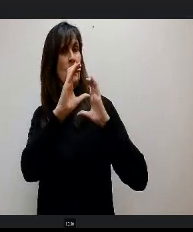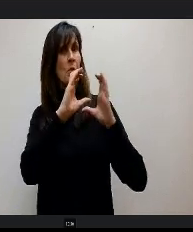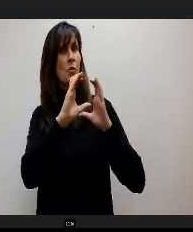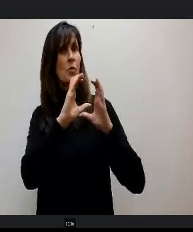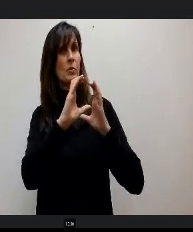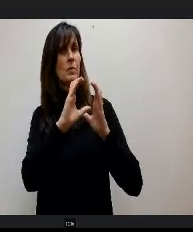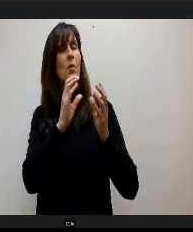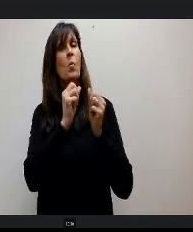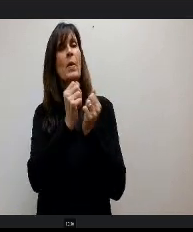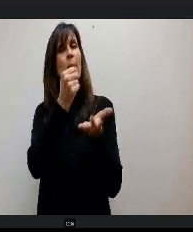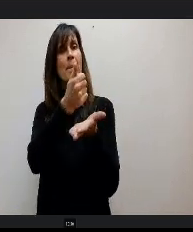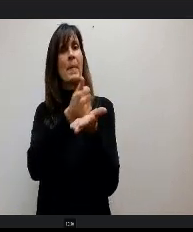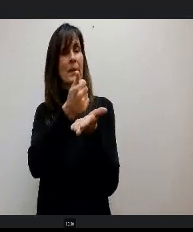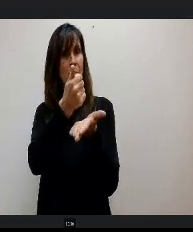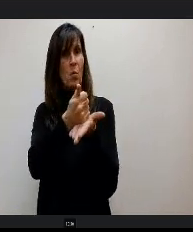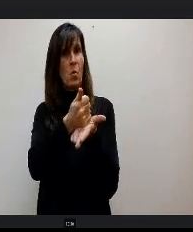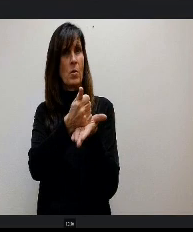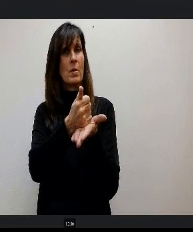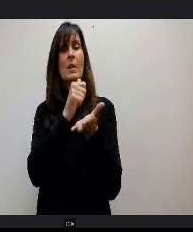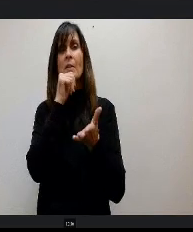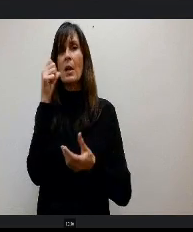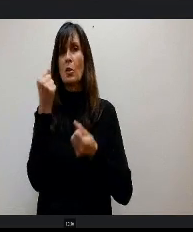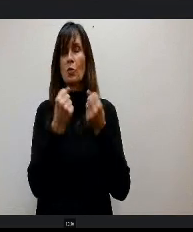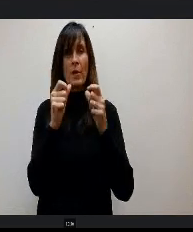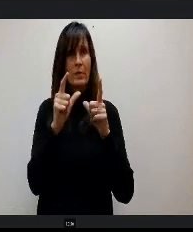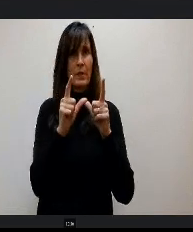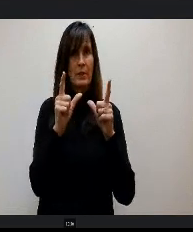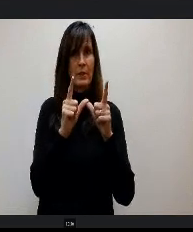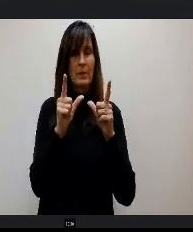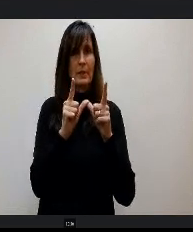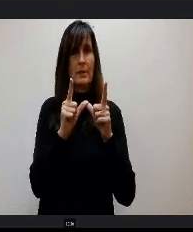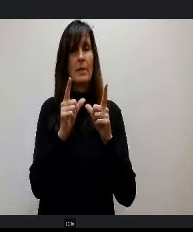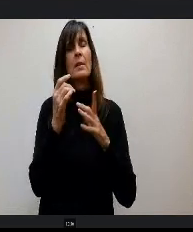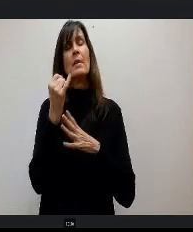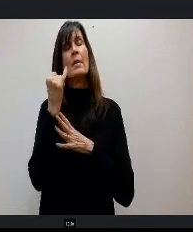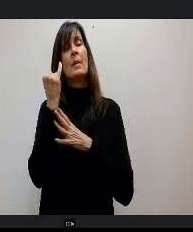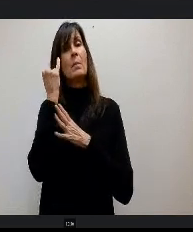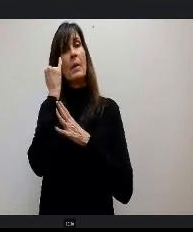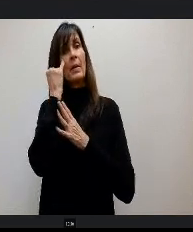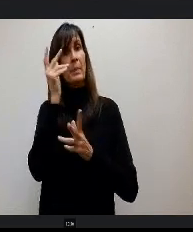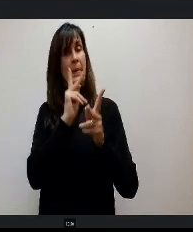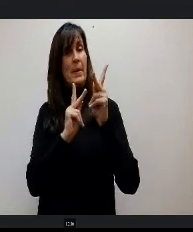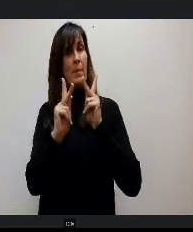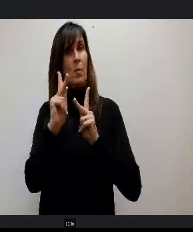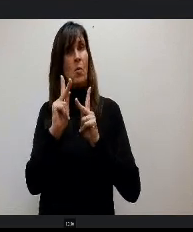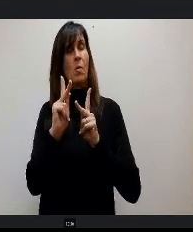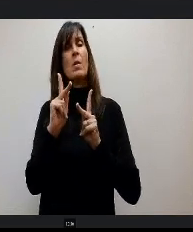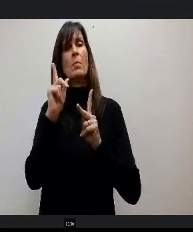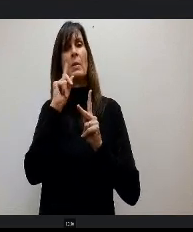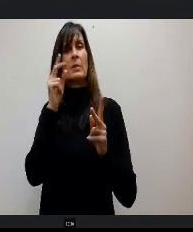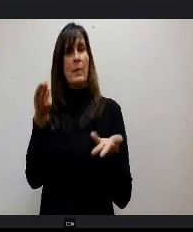Not necessarily a driver's license, but if you have any of those individuals, you'll need to get those folks registered at the Pass and